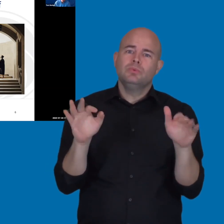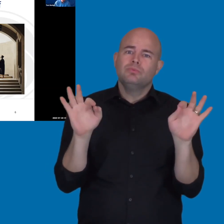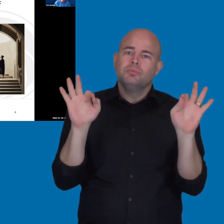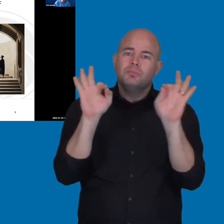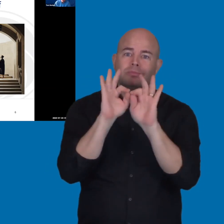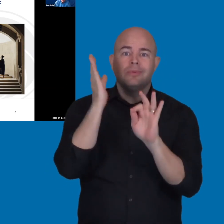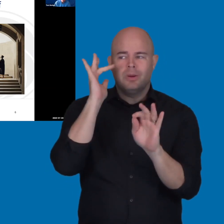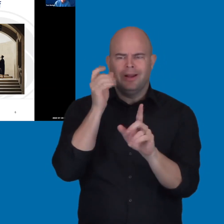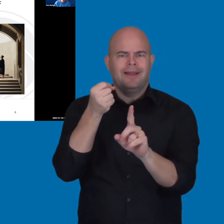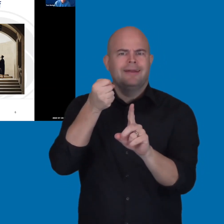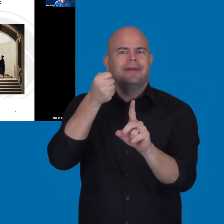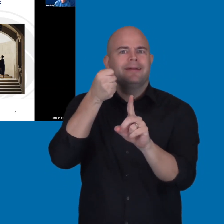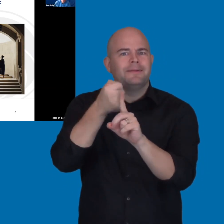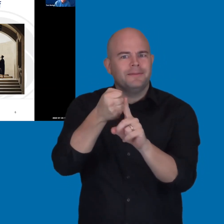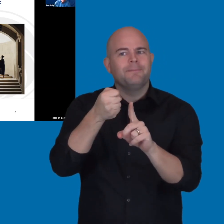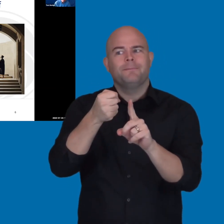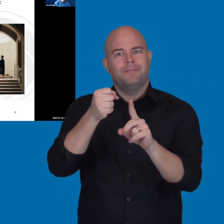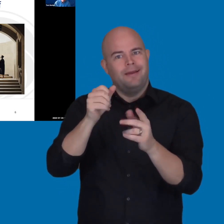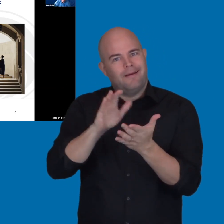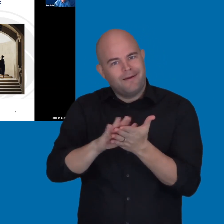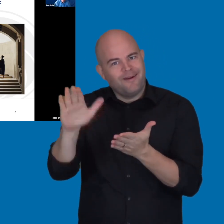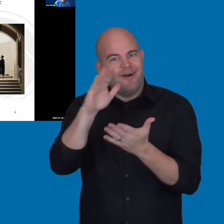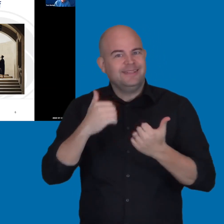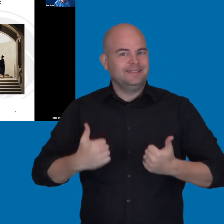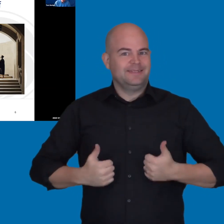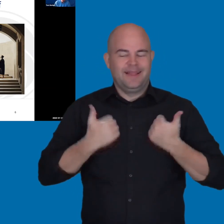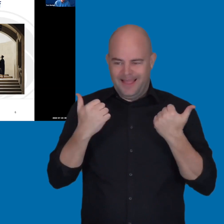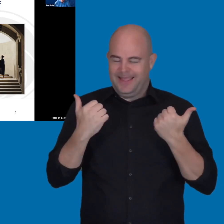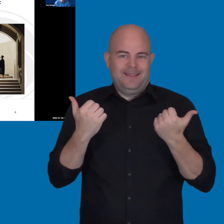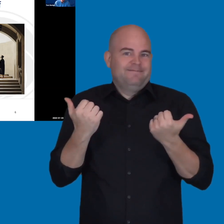because it impacts pretty much every aspect of college life and activities.